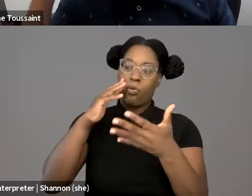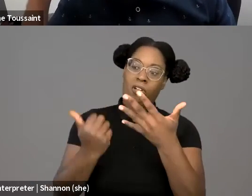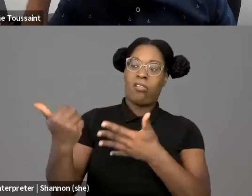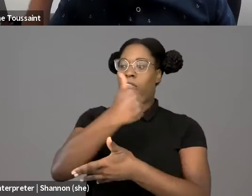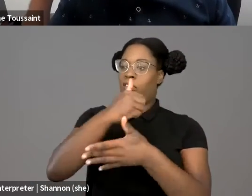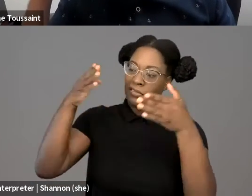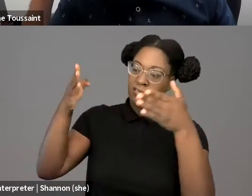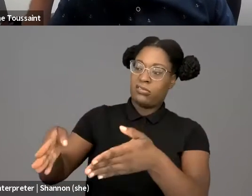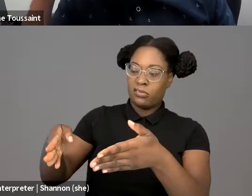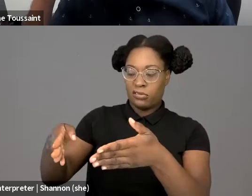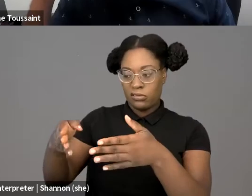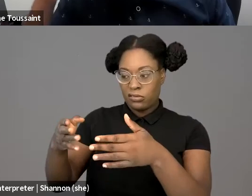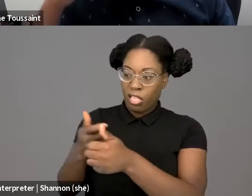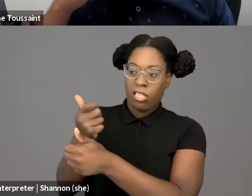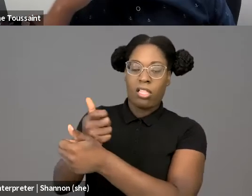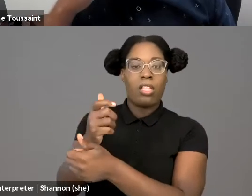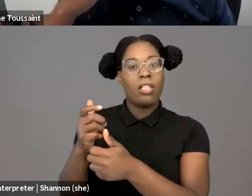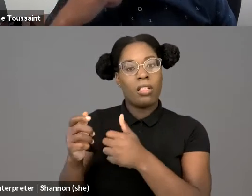and rather if we even need protests going forward.